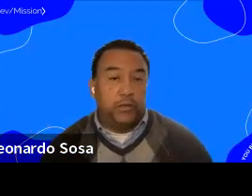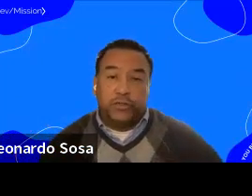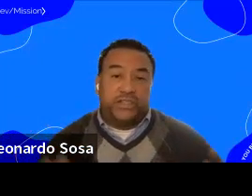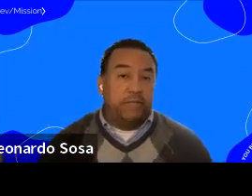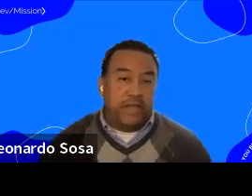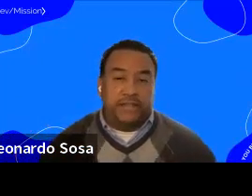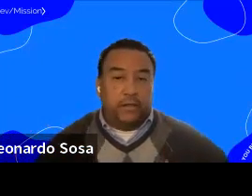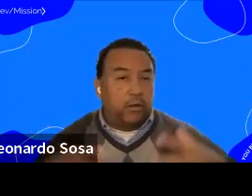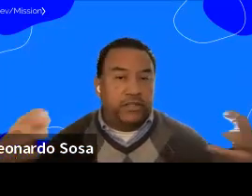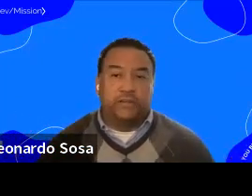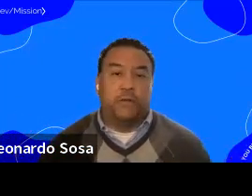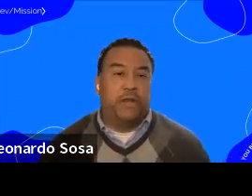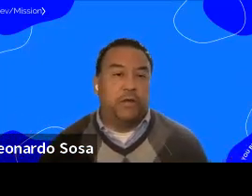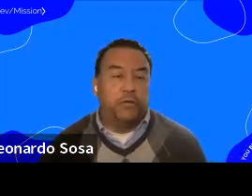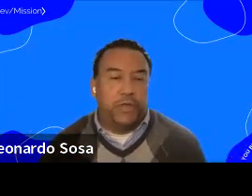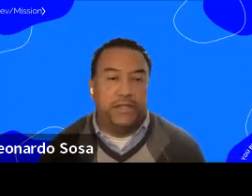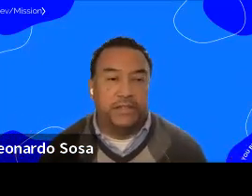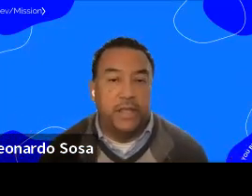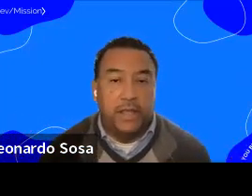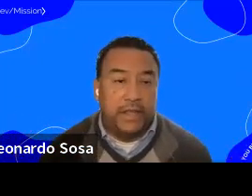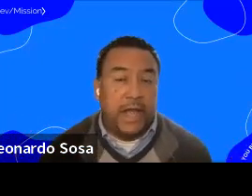We do steam days and all these different, really cool things.